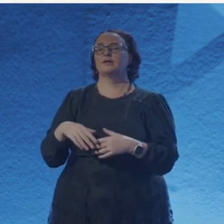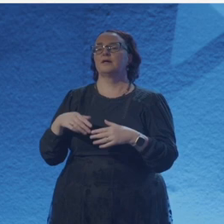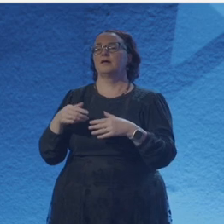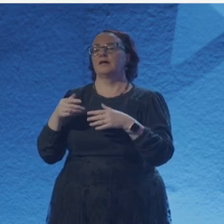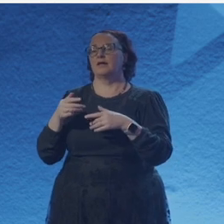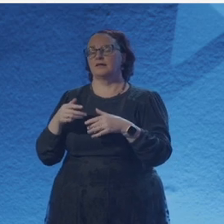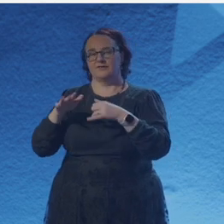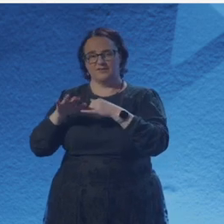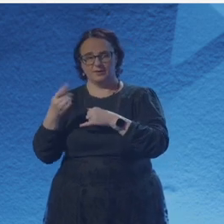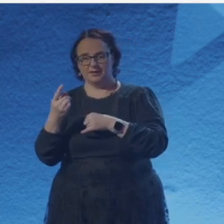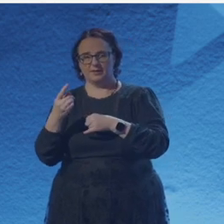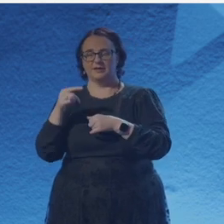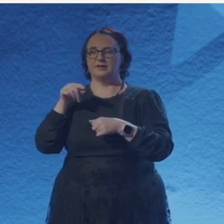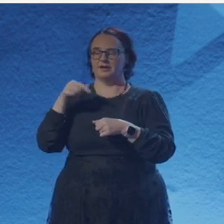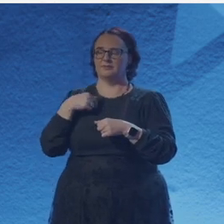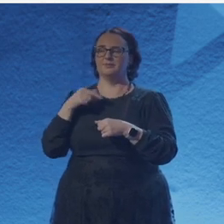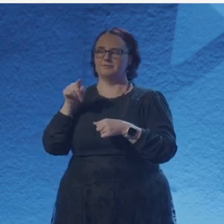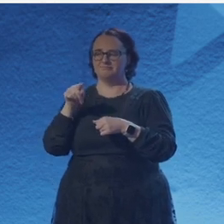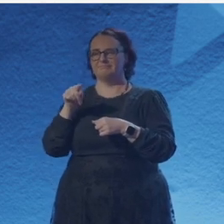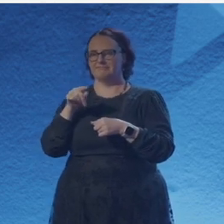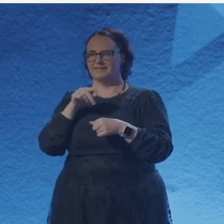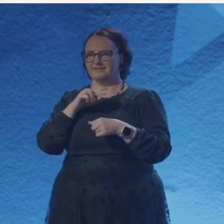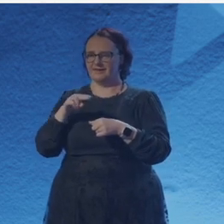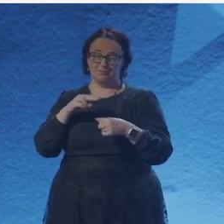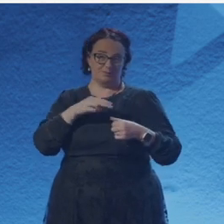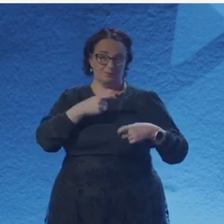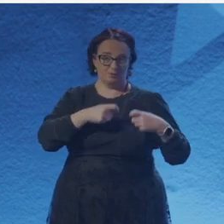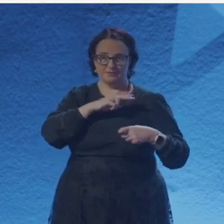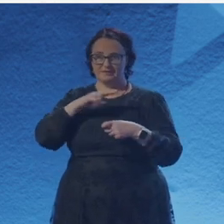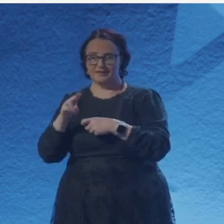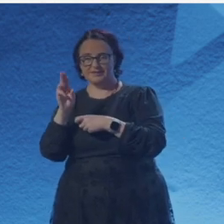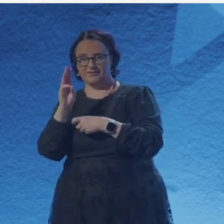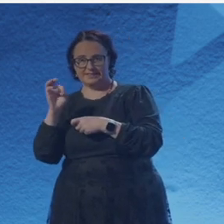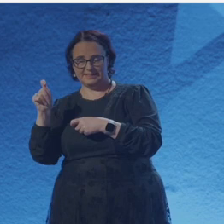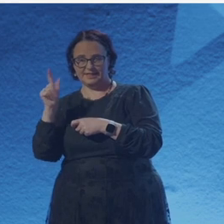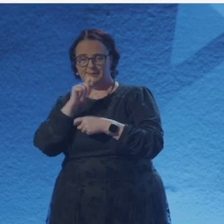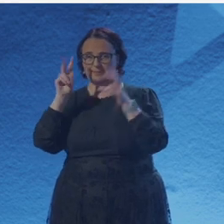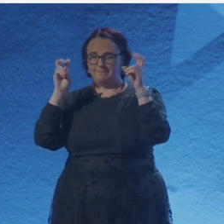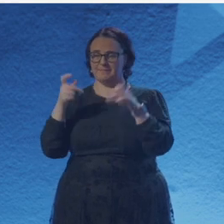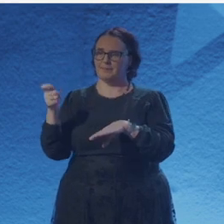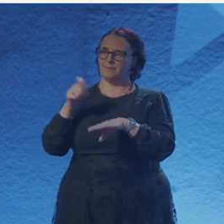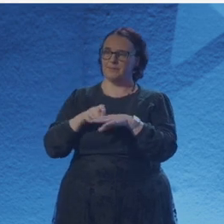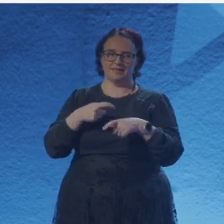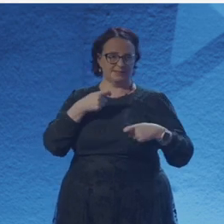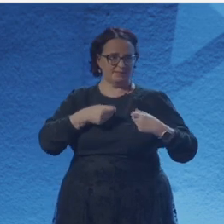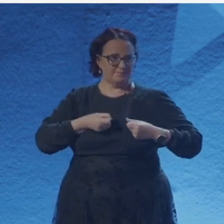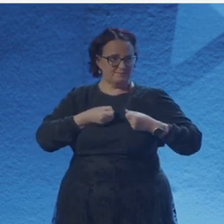And I'll dream until dreaming is done. Live a life that lives up to the dreaming of every soul under this sun.